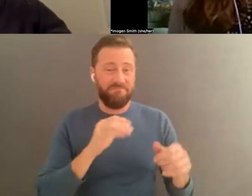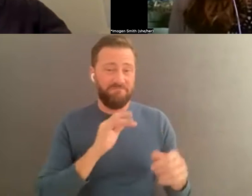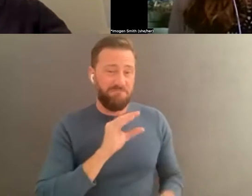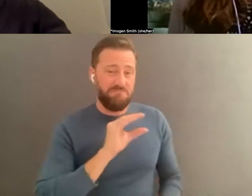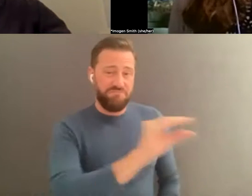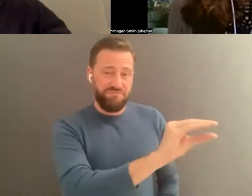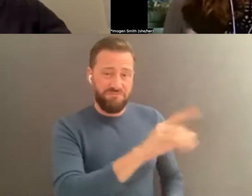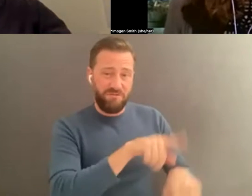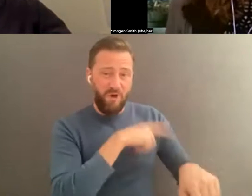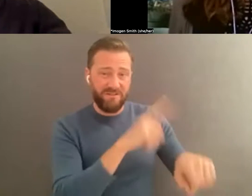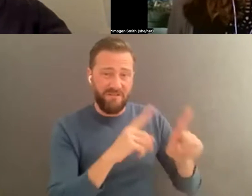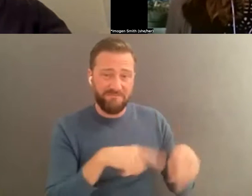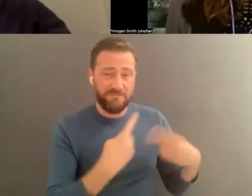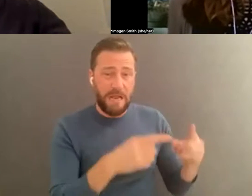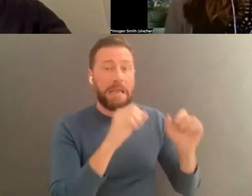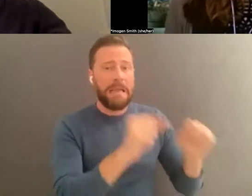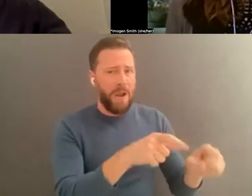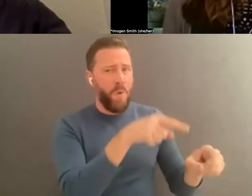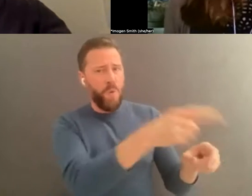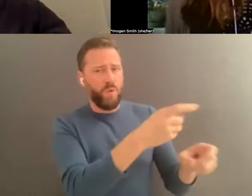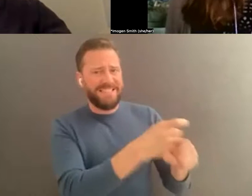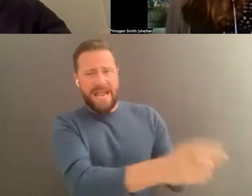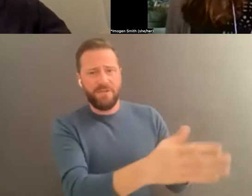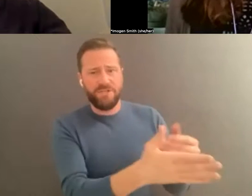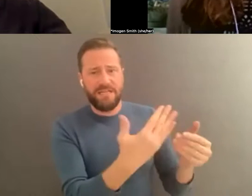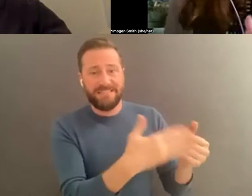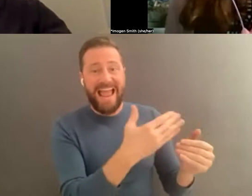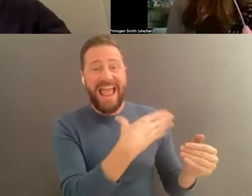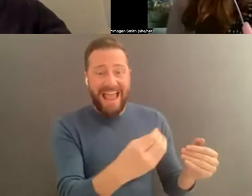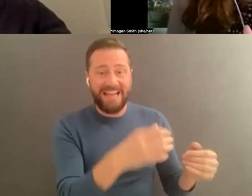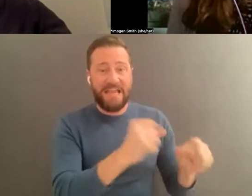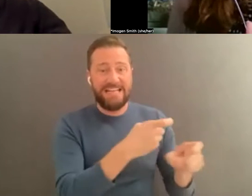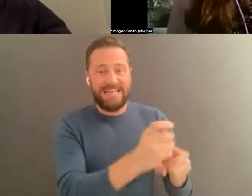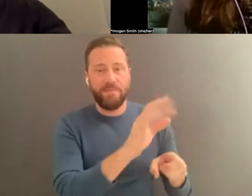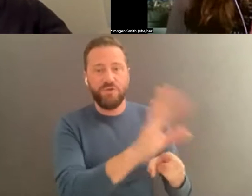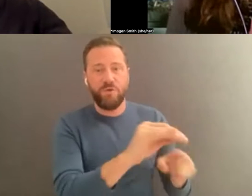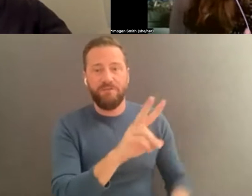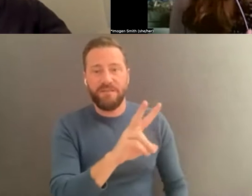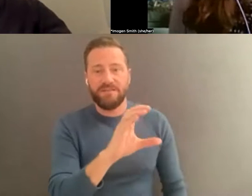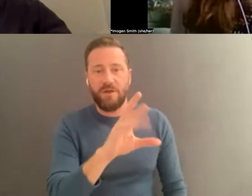time can really easily get damageded , and it can damage or destroy your play